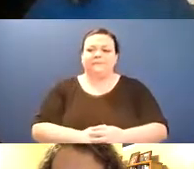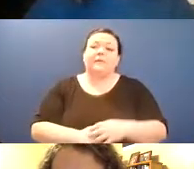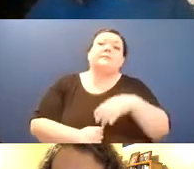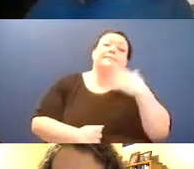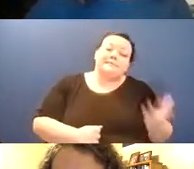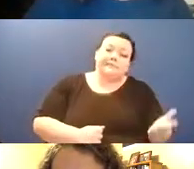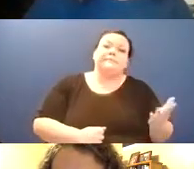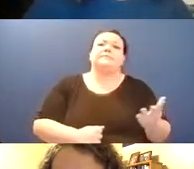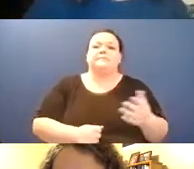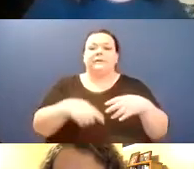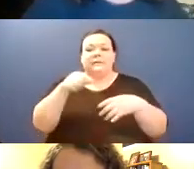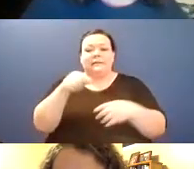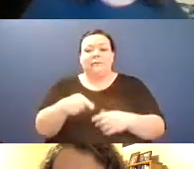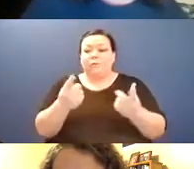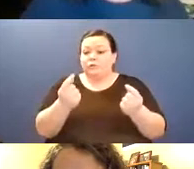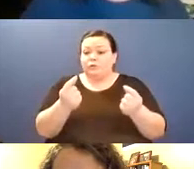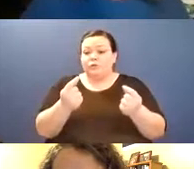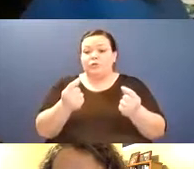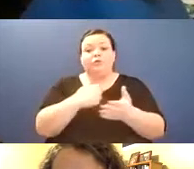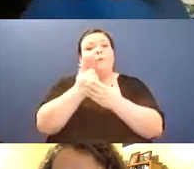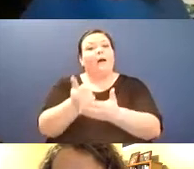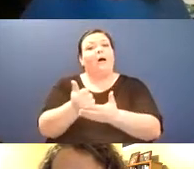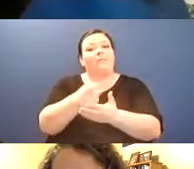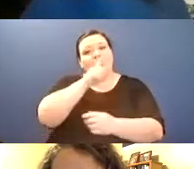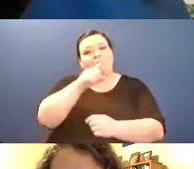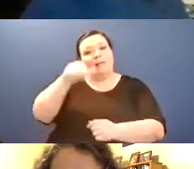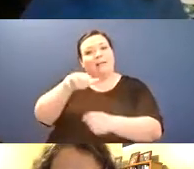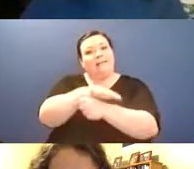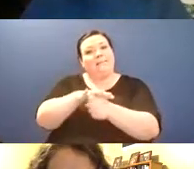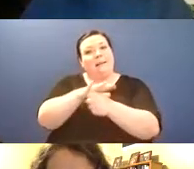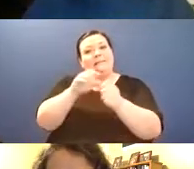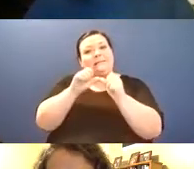you're free to turn on your camera if you need attention, turn off your camera use the chat